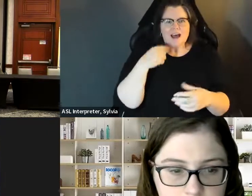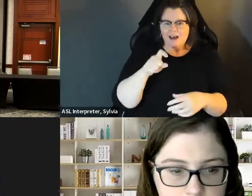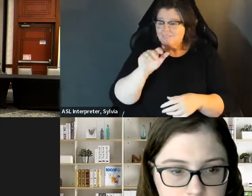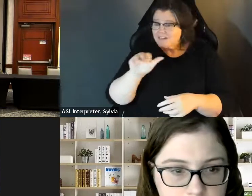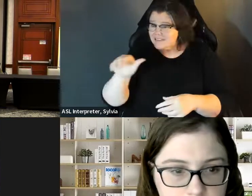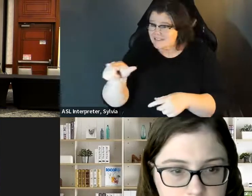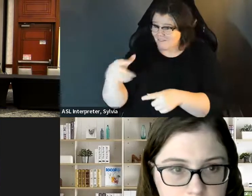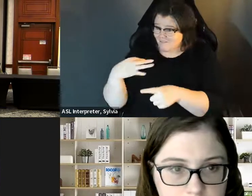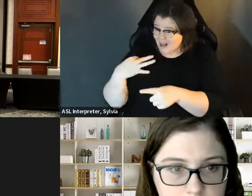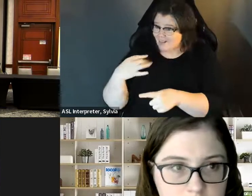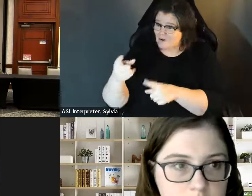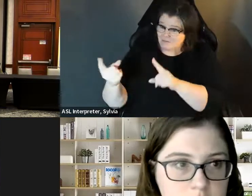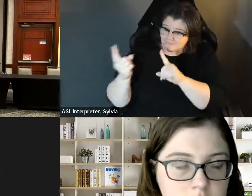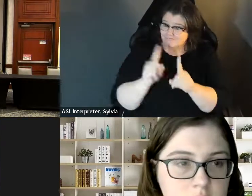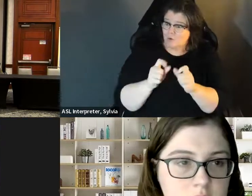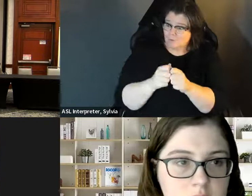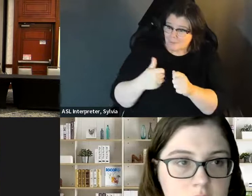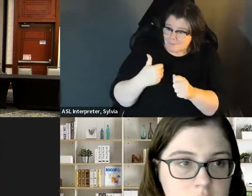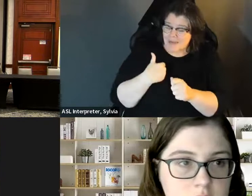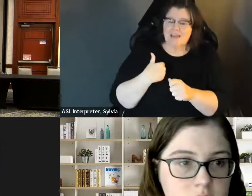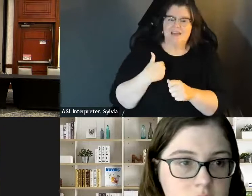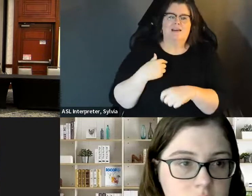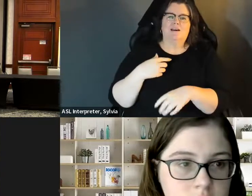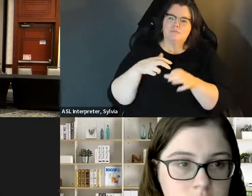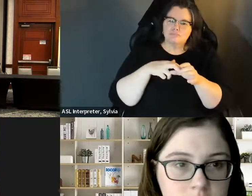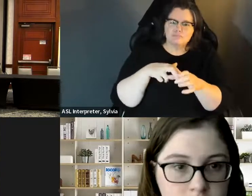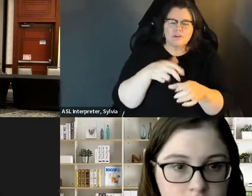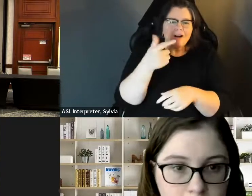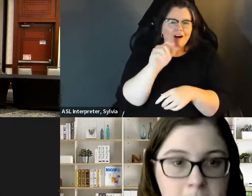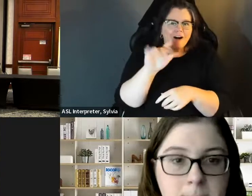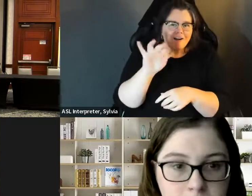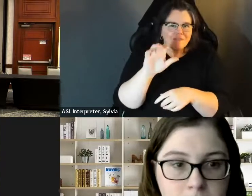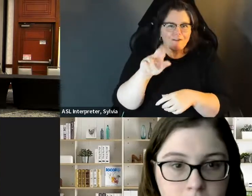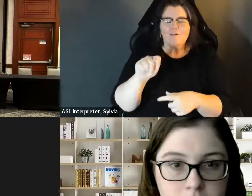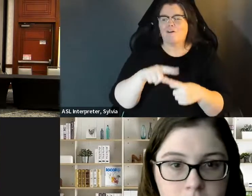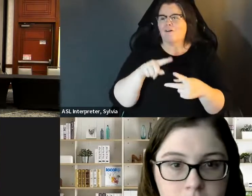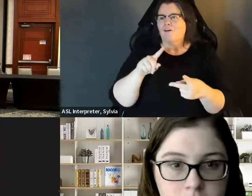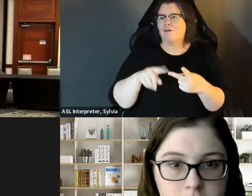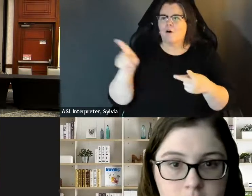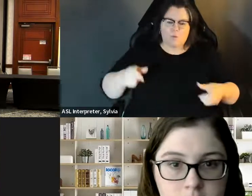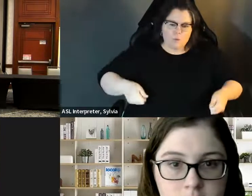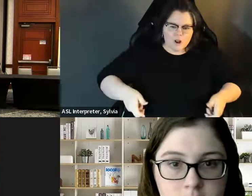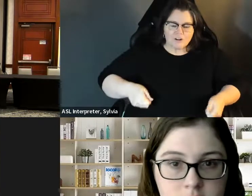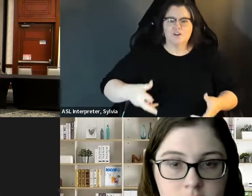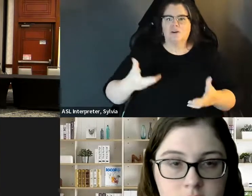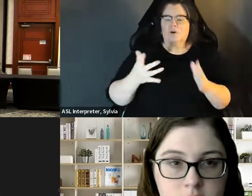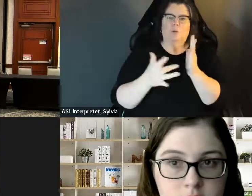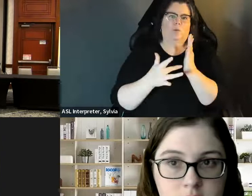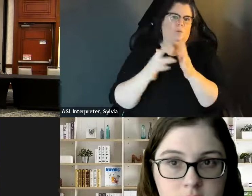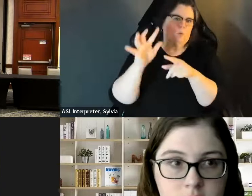door to do so I agree with you , Natalie in regards to being able to have a team, if you work with local colleges and get volunteers that are able to help you go door to door